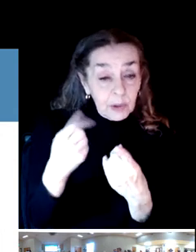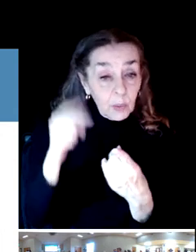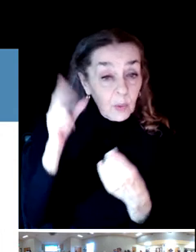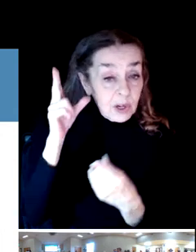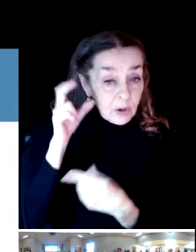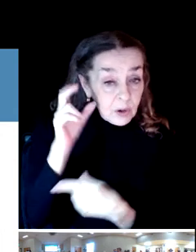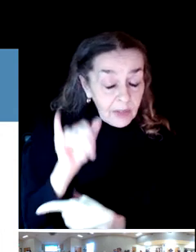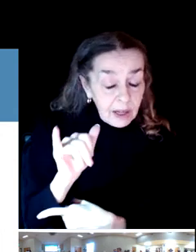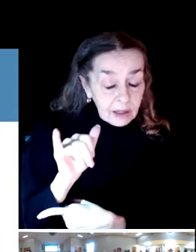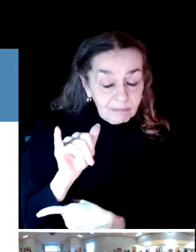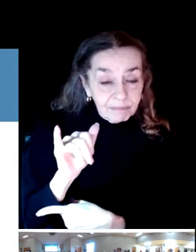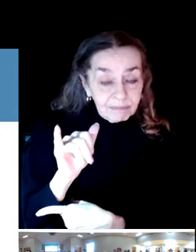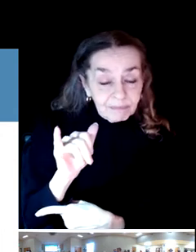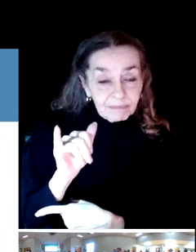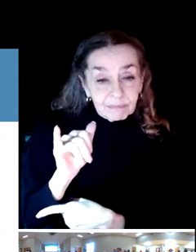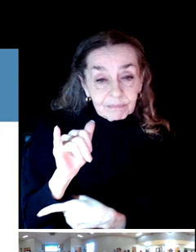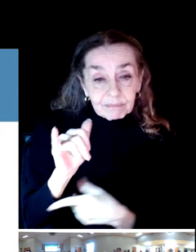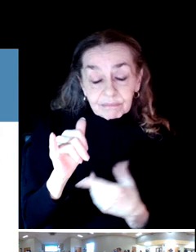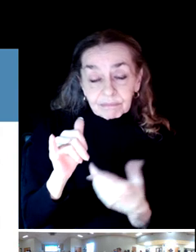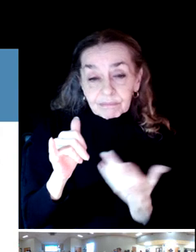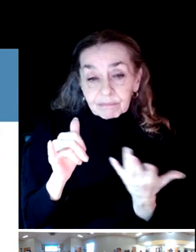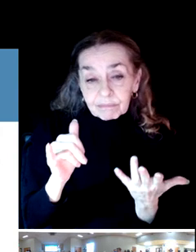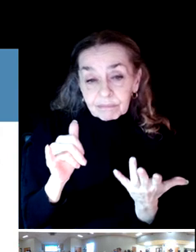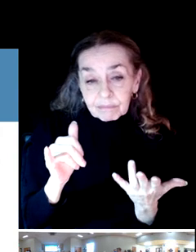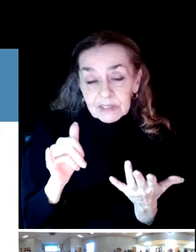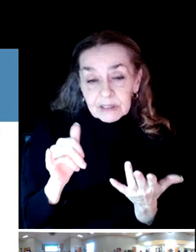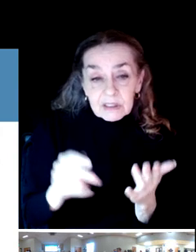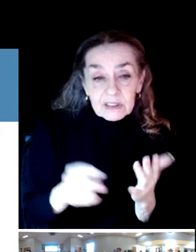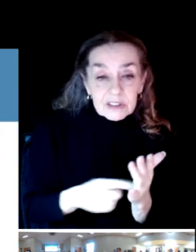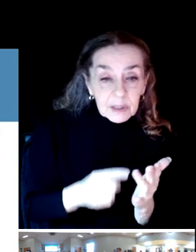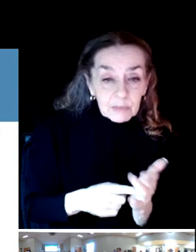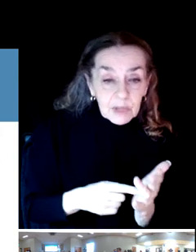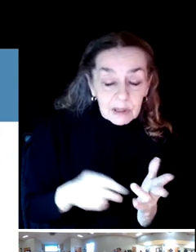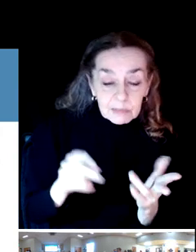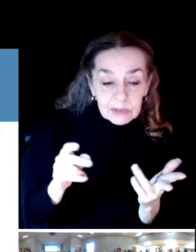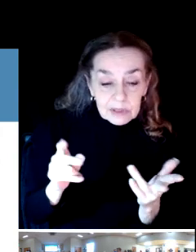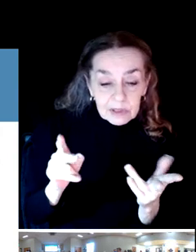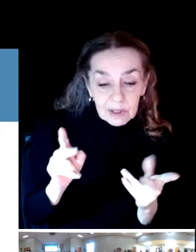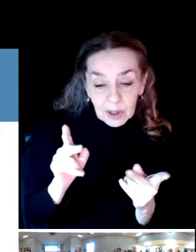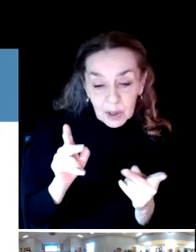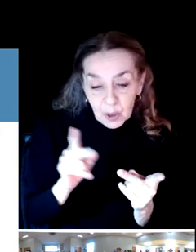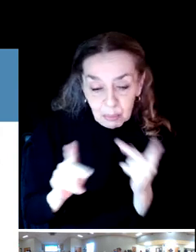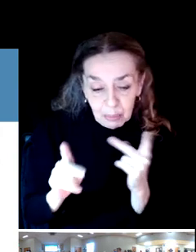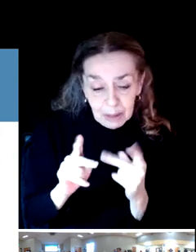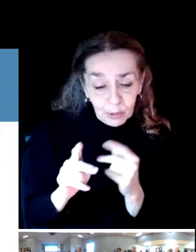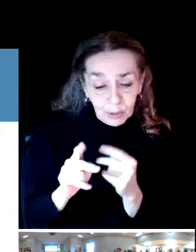is that that sometimes they might be their own their own greatest enemy is they've created